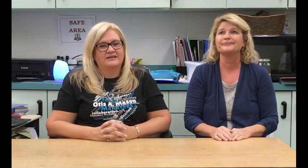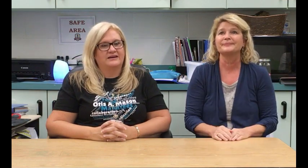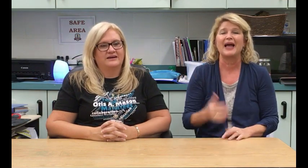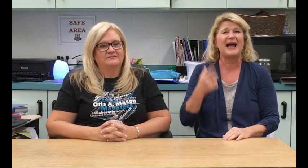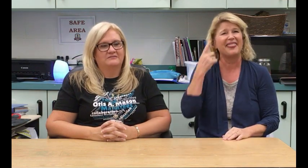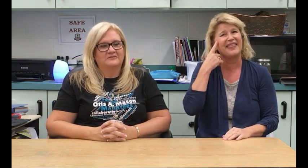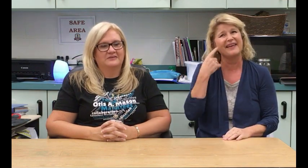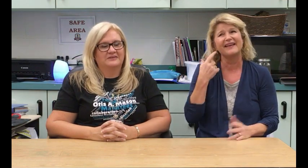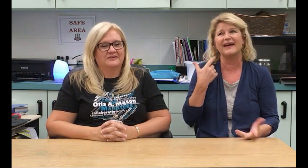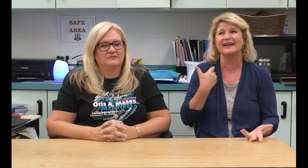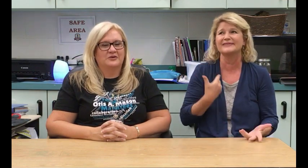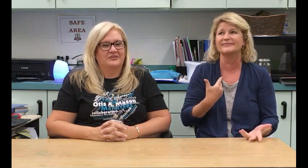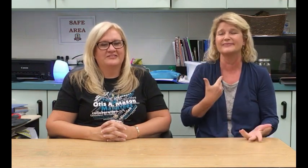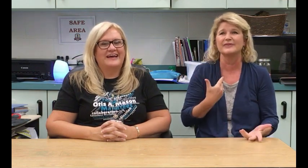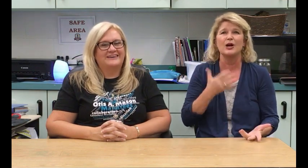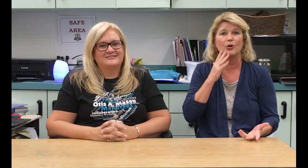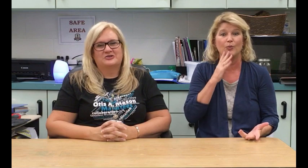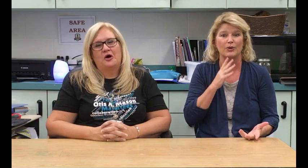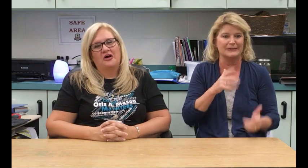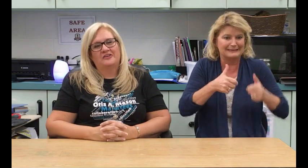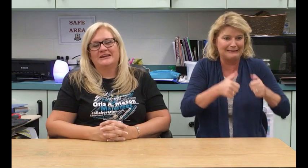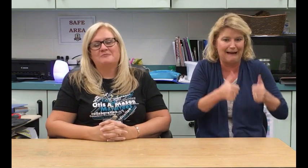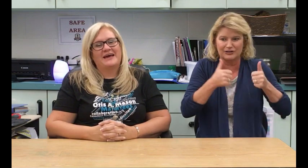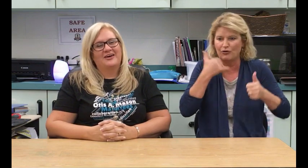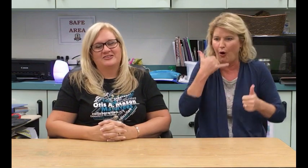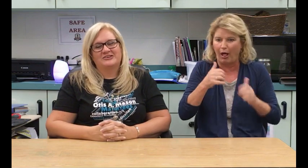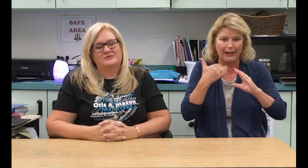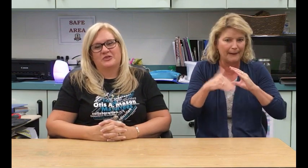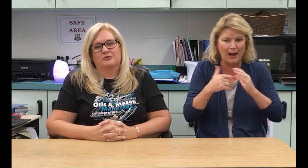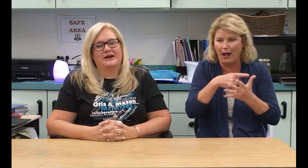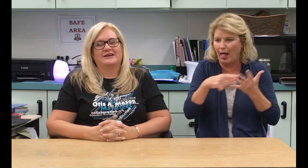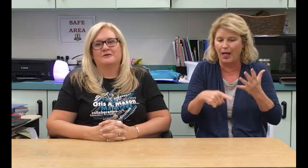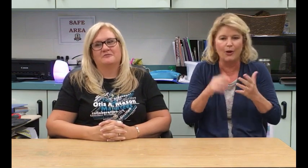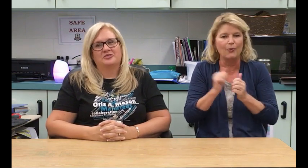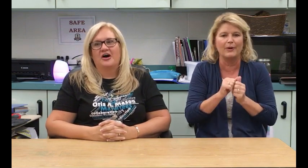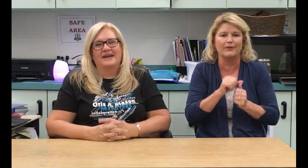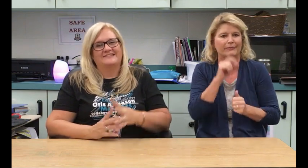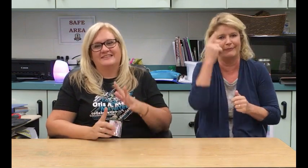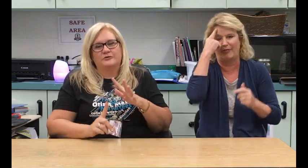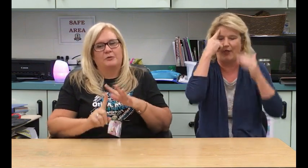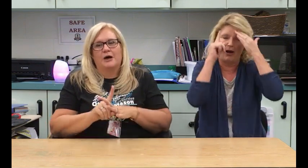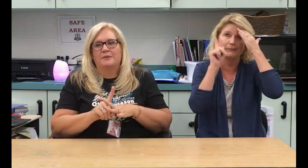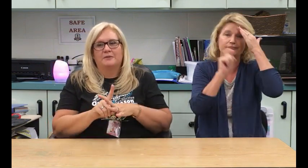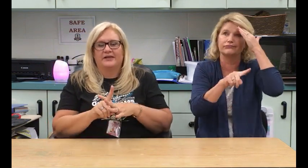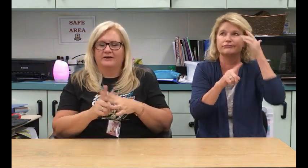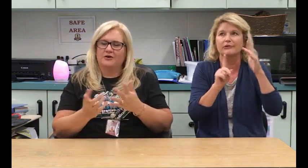I think I will text, call, email, just with a random thought as things pop up.